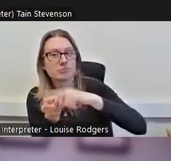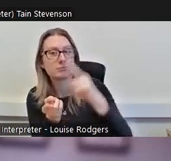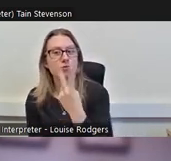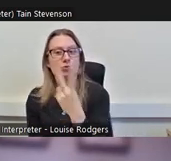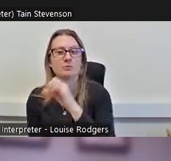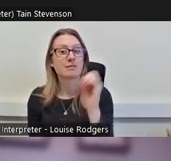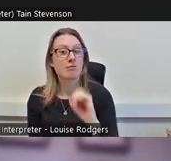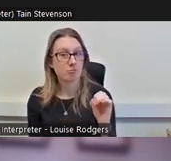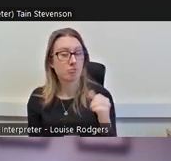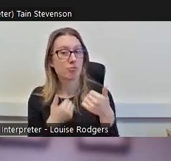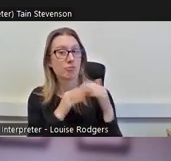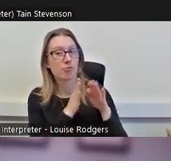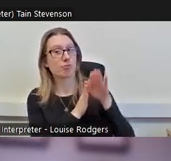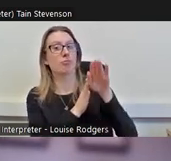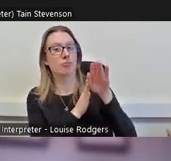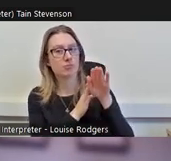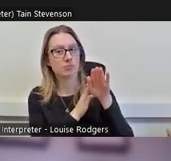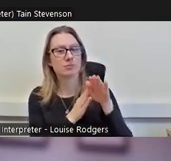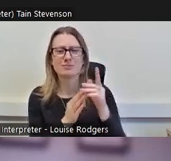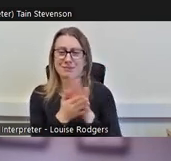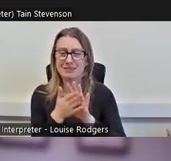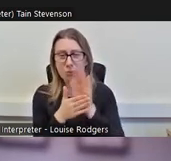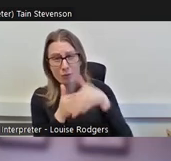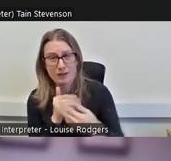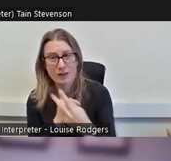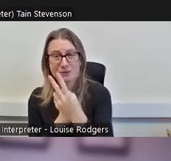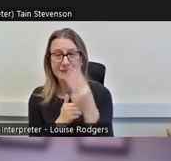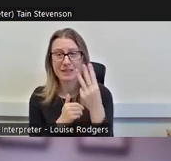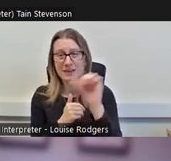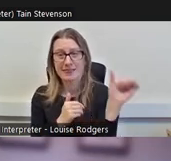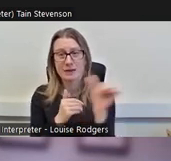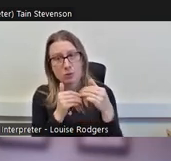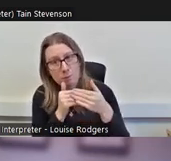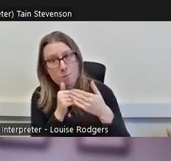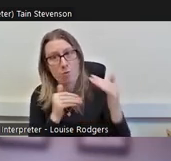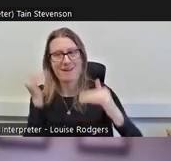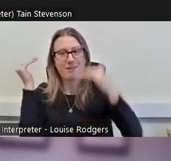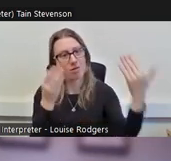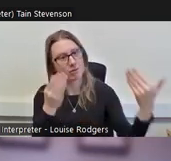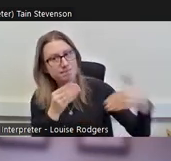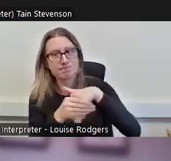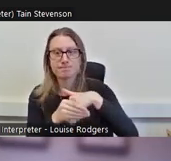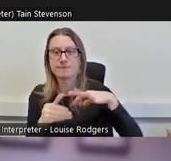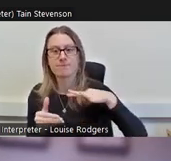that's over 23,000 more Scottish adults volunteering in culture and heritage in 2020